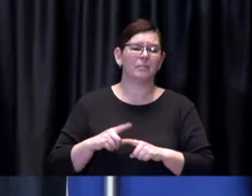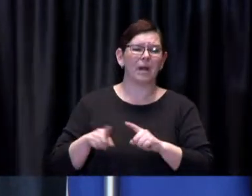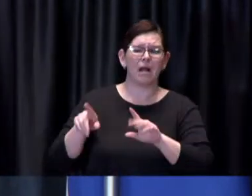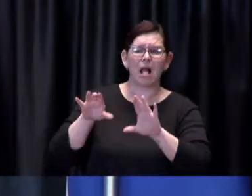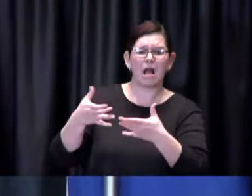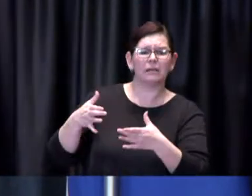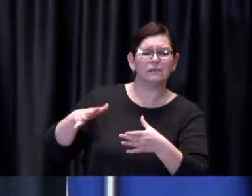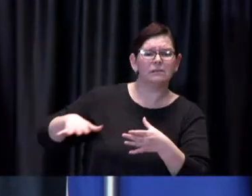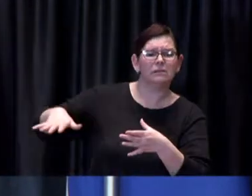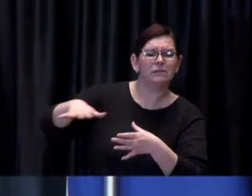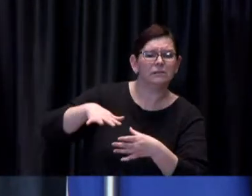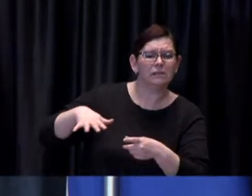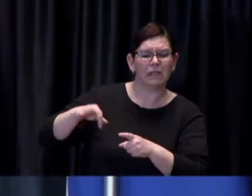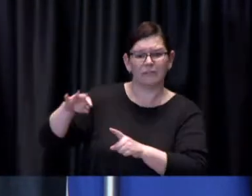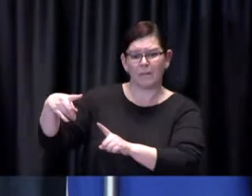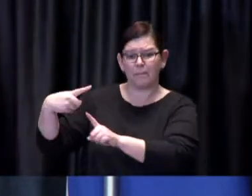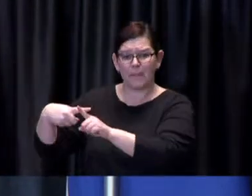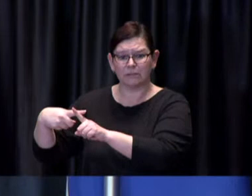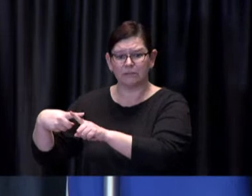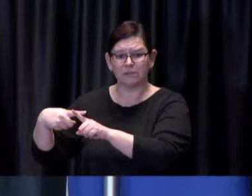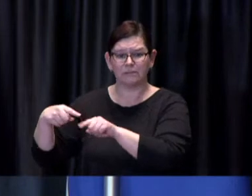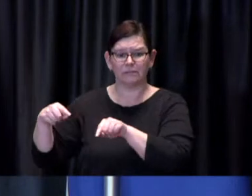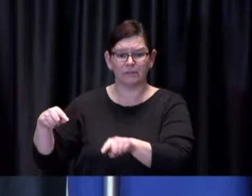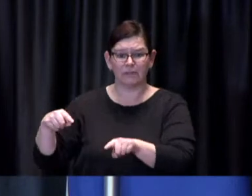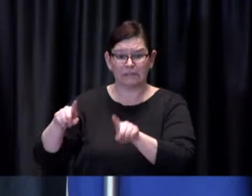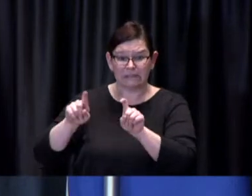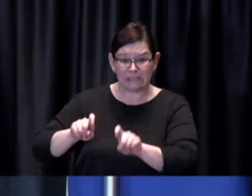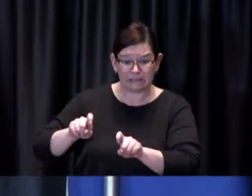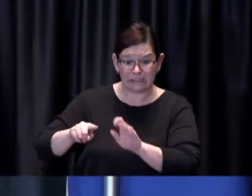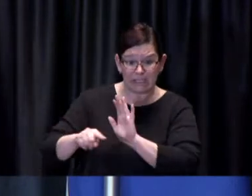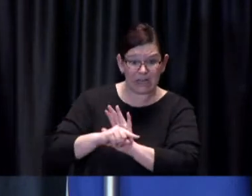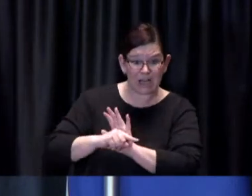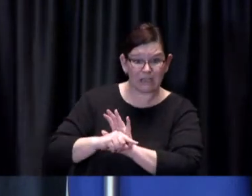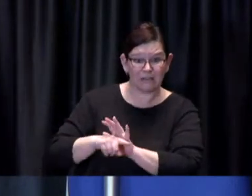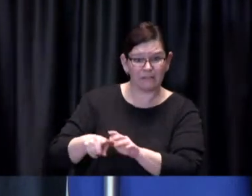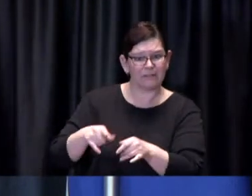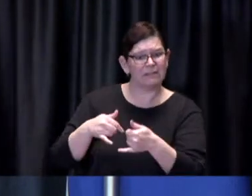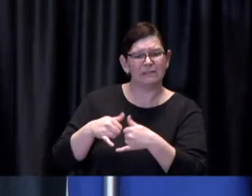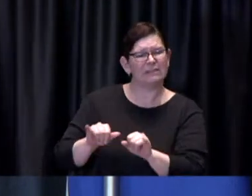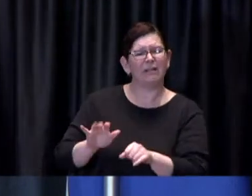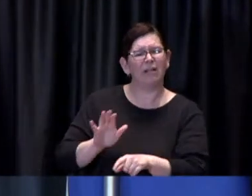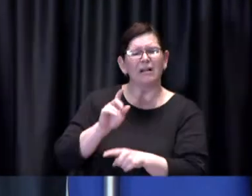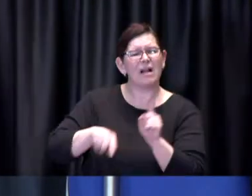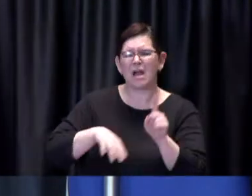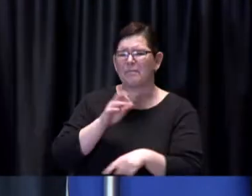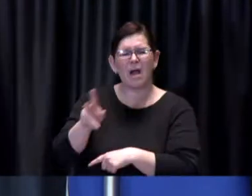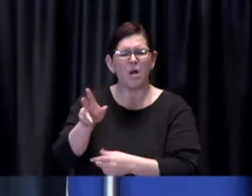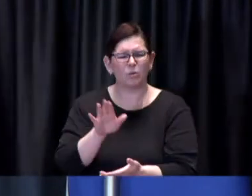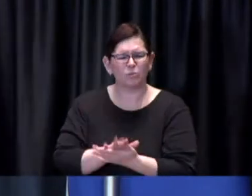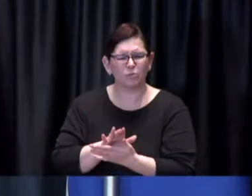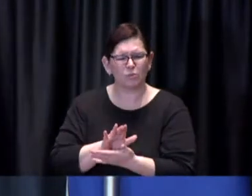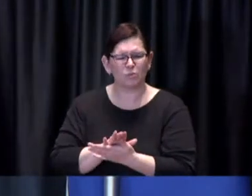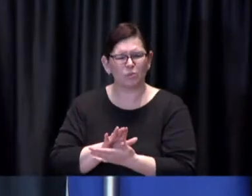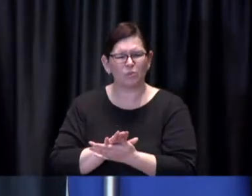even if they do get a negative test they still can't go to back to school for two weeks. That's been the policy since the beginning